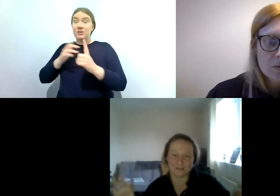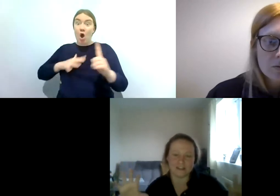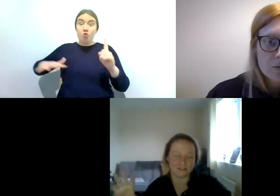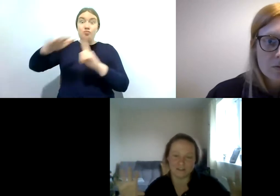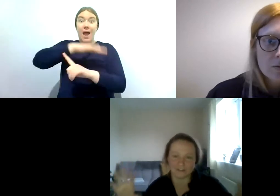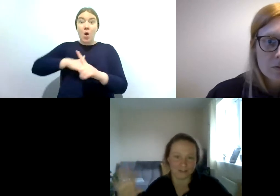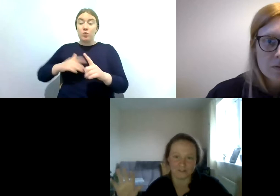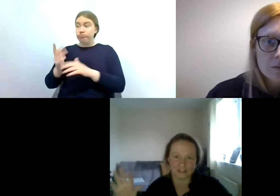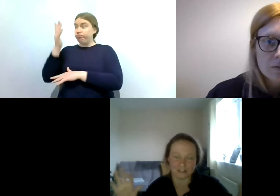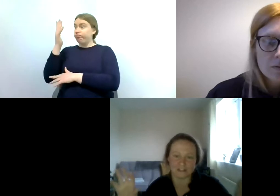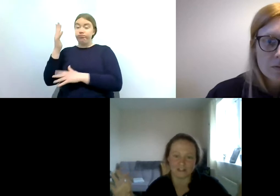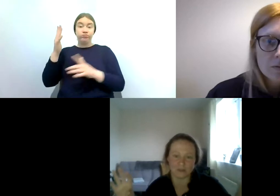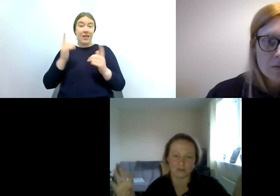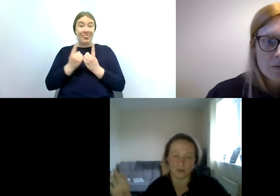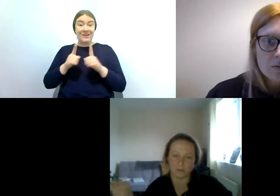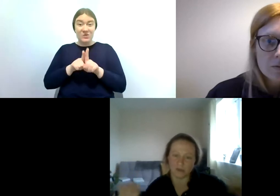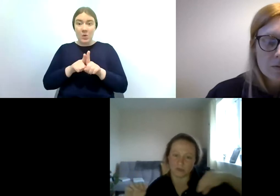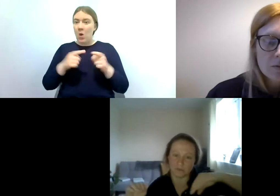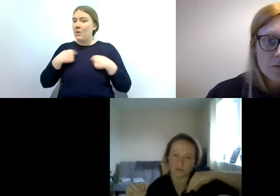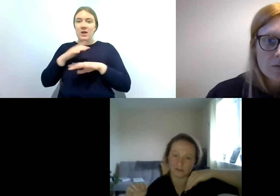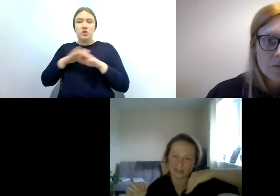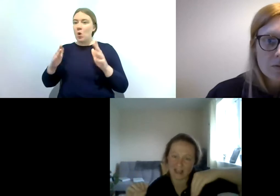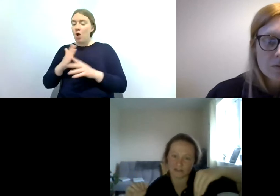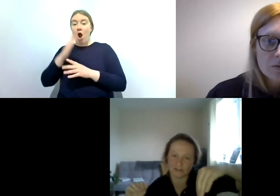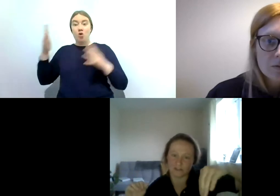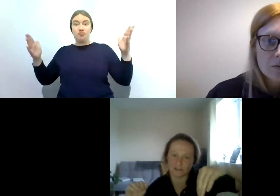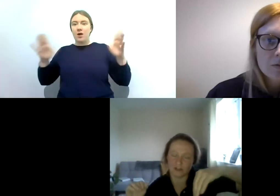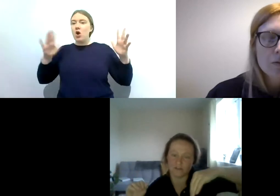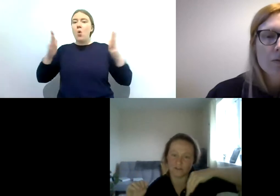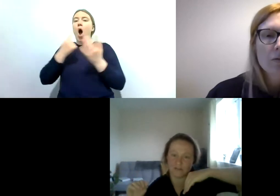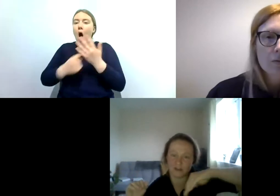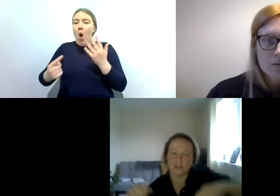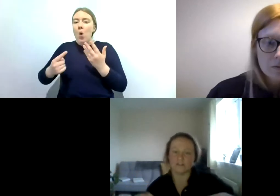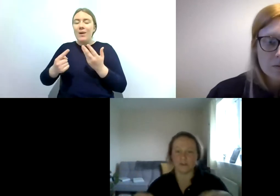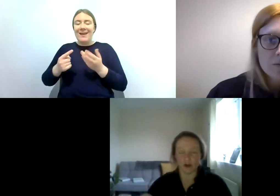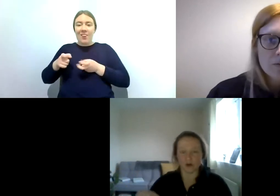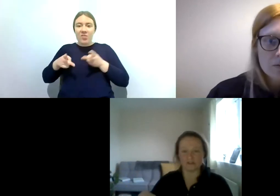it's that's not the vegetation that we sweep we sweep on the edge of the river so you're always